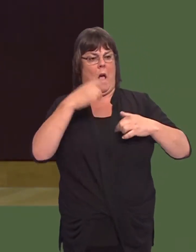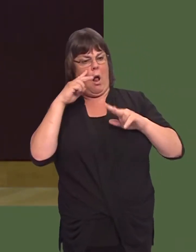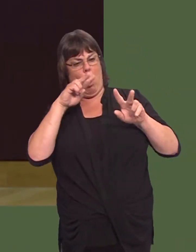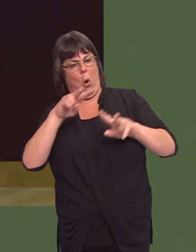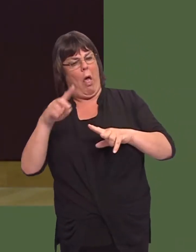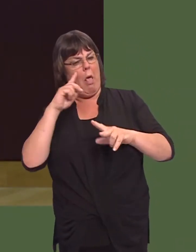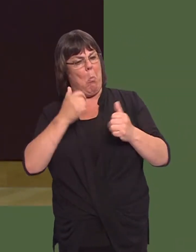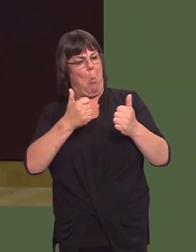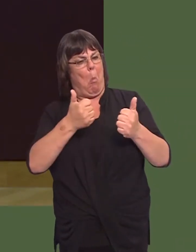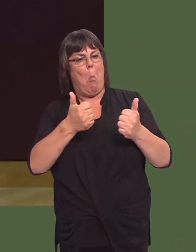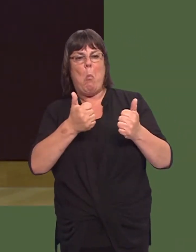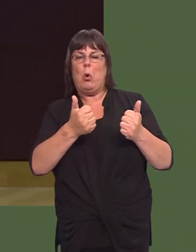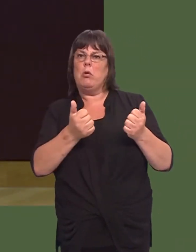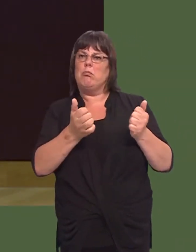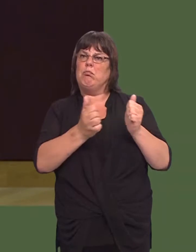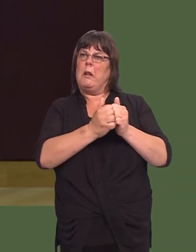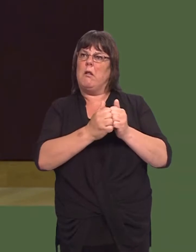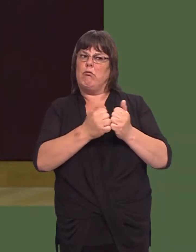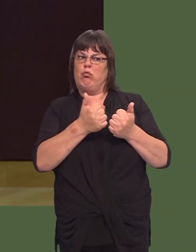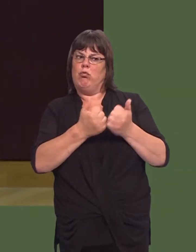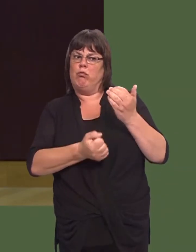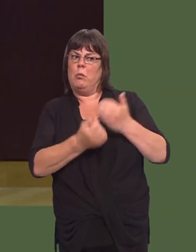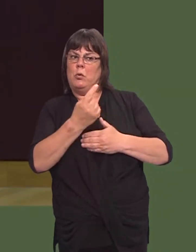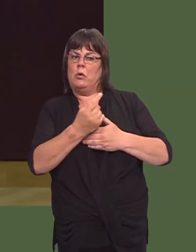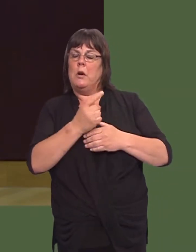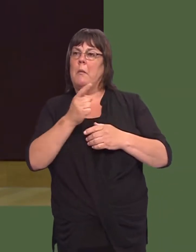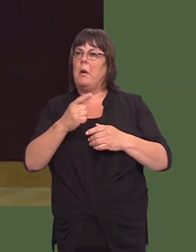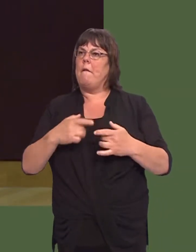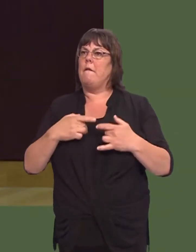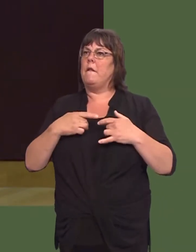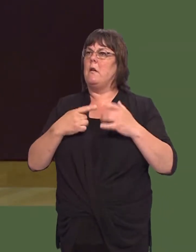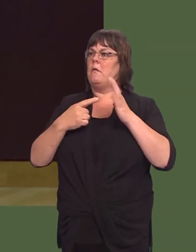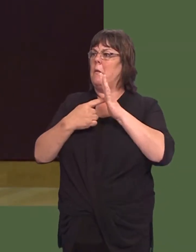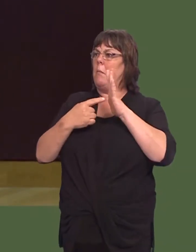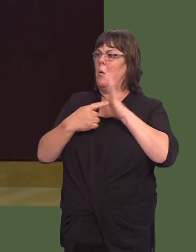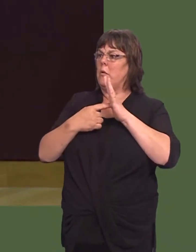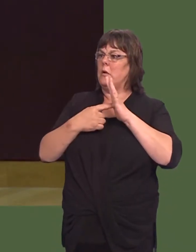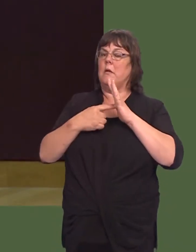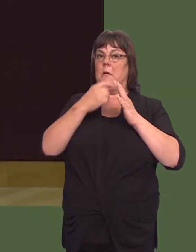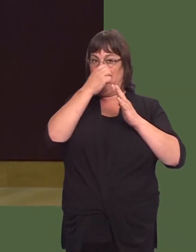to go through the due diligence process, it is, I think, of vital importance to the economic